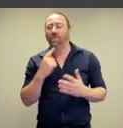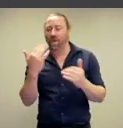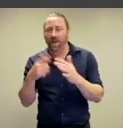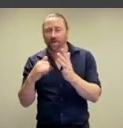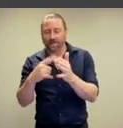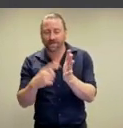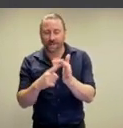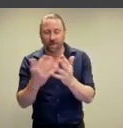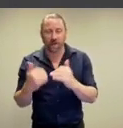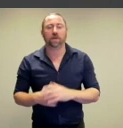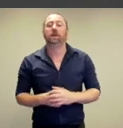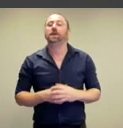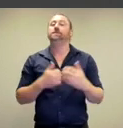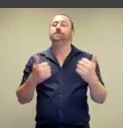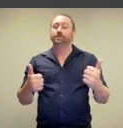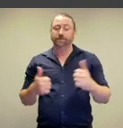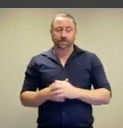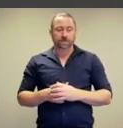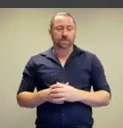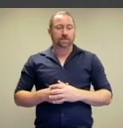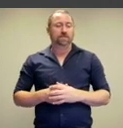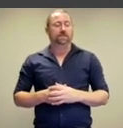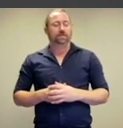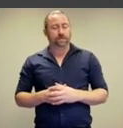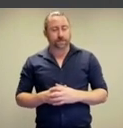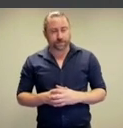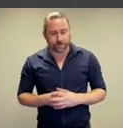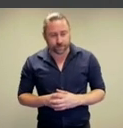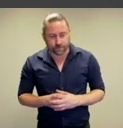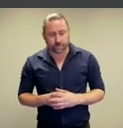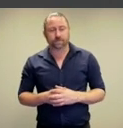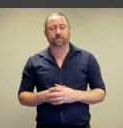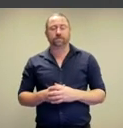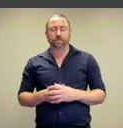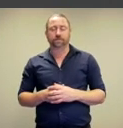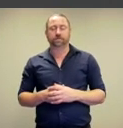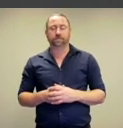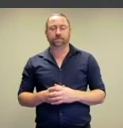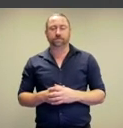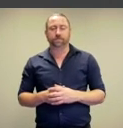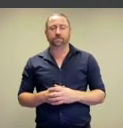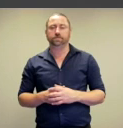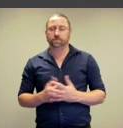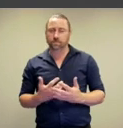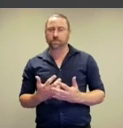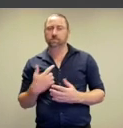Huzzah! You're welcome Estelle.